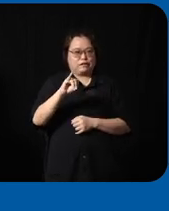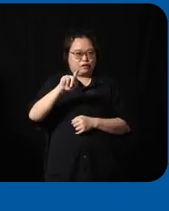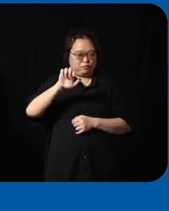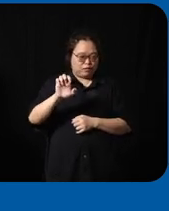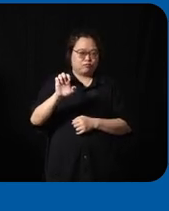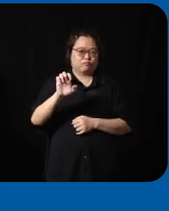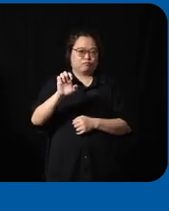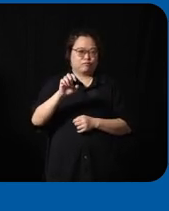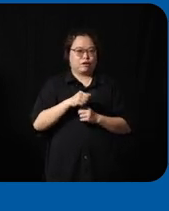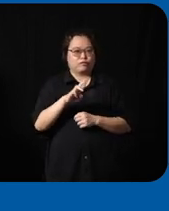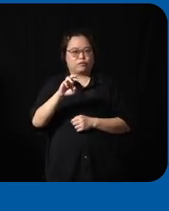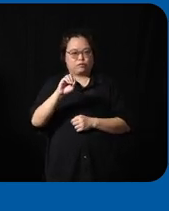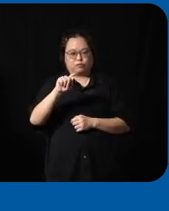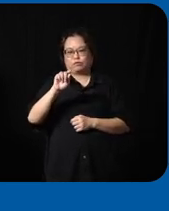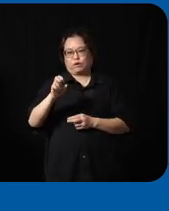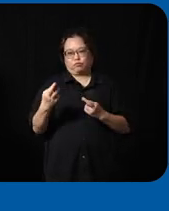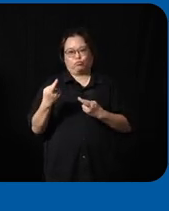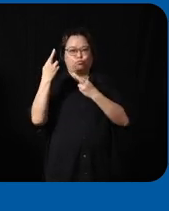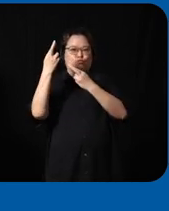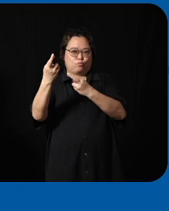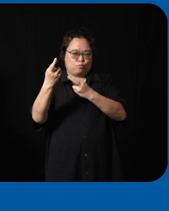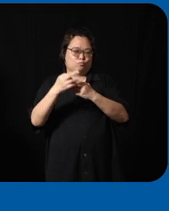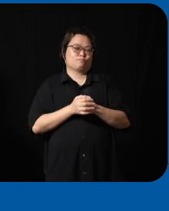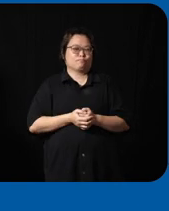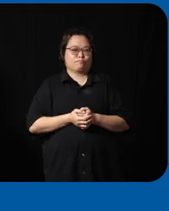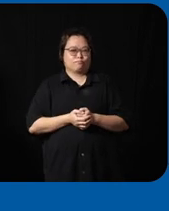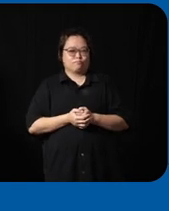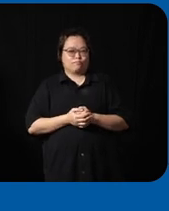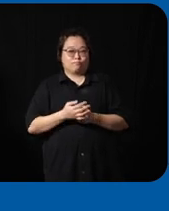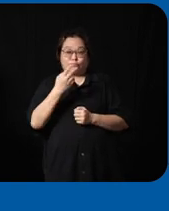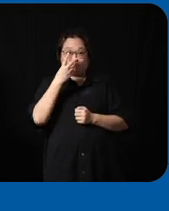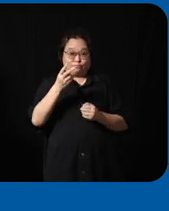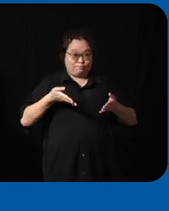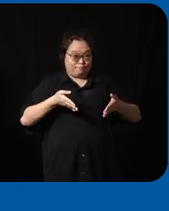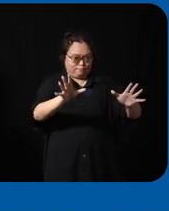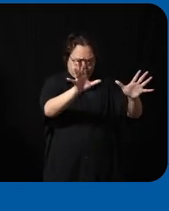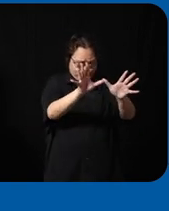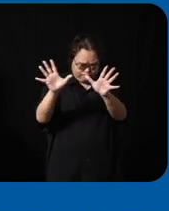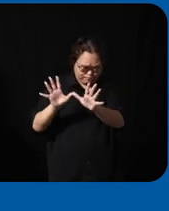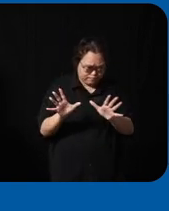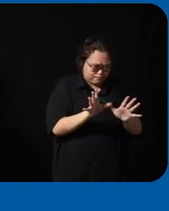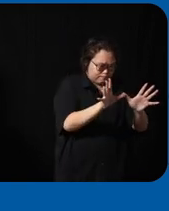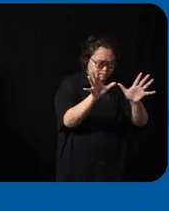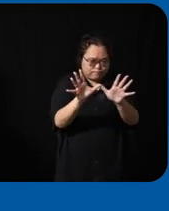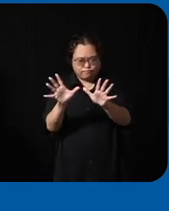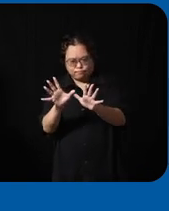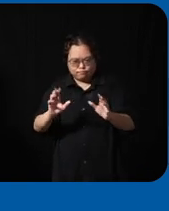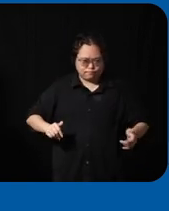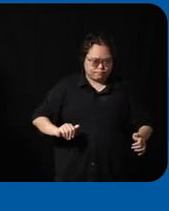route route recommendation and then along the way um you can see these obstacles that potentially uh